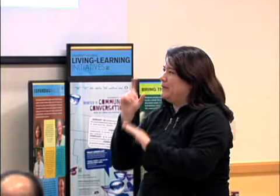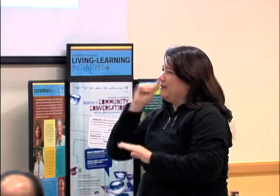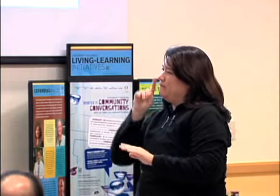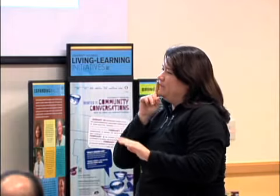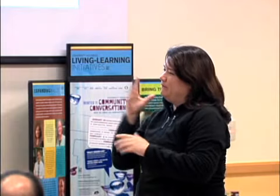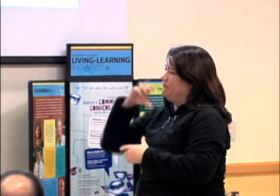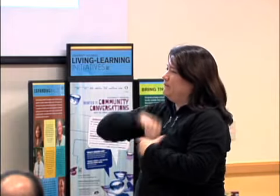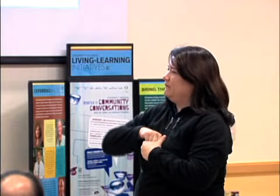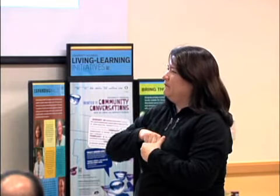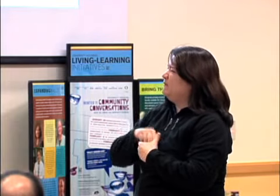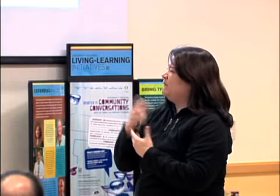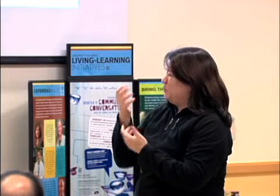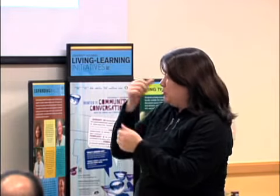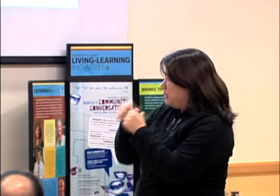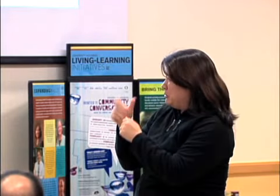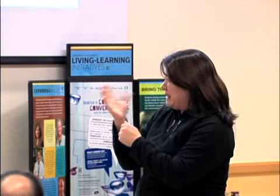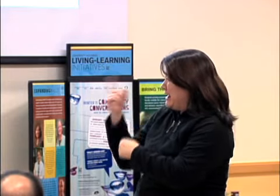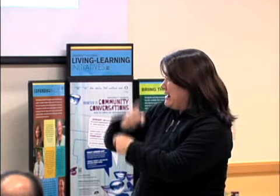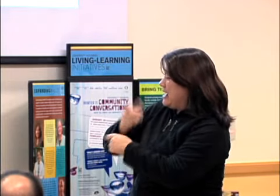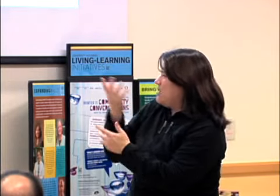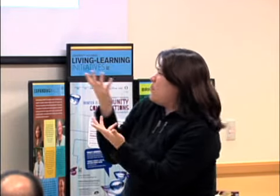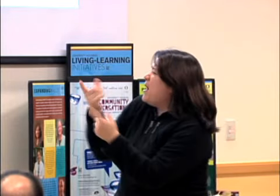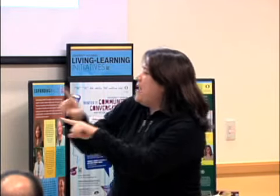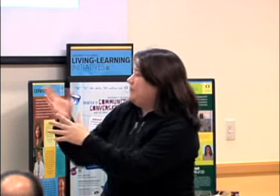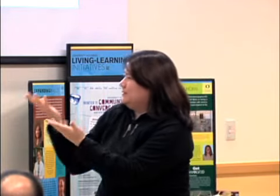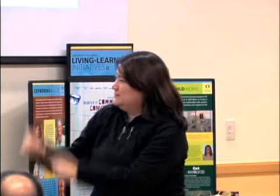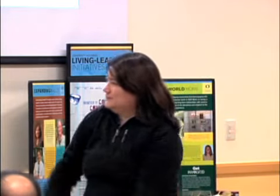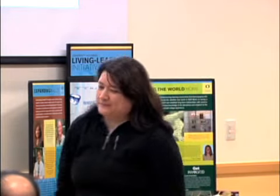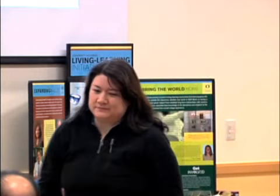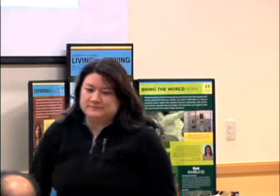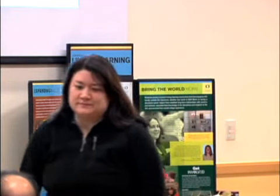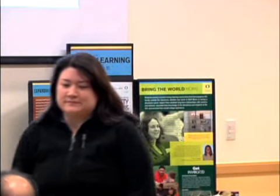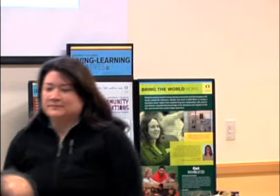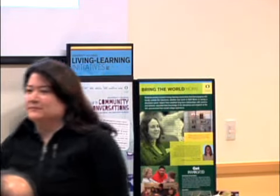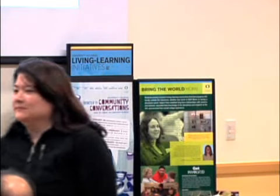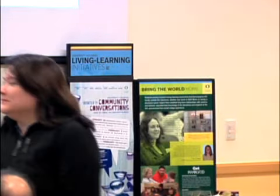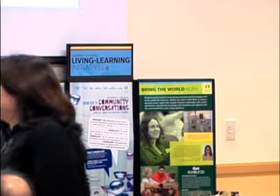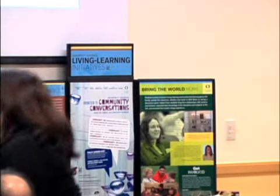MAYBE YOU LEARNED YOU WERE NOT HEARING AND YOU MAY BE MORE DEAF OR FOUND YOUR OWN DEAFNESS?